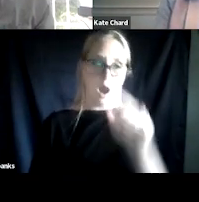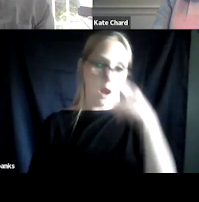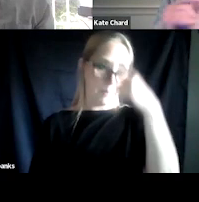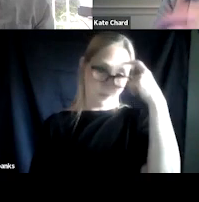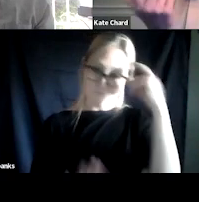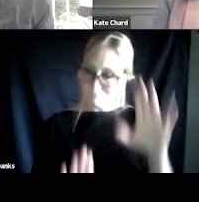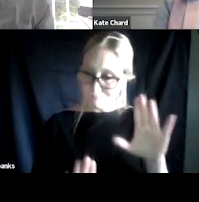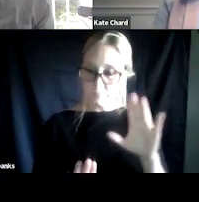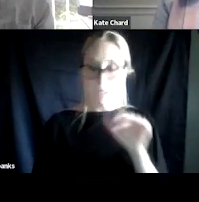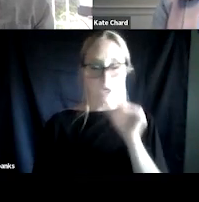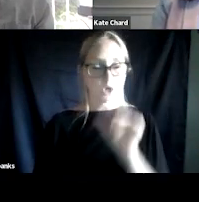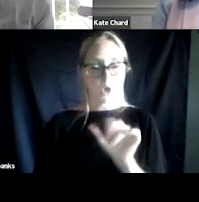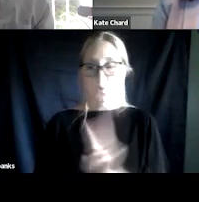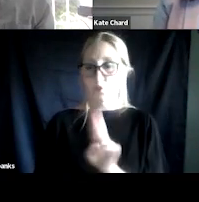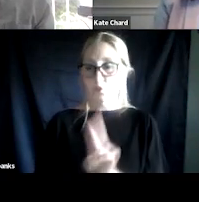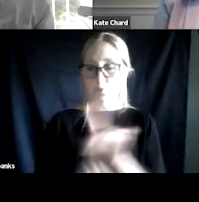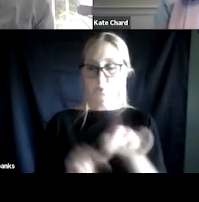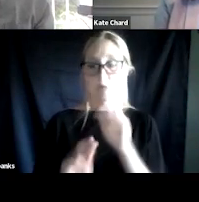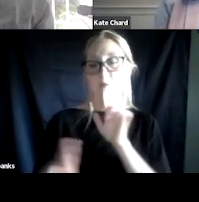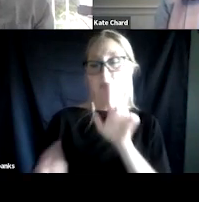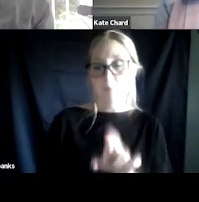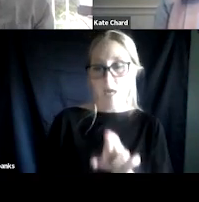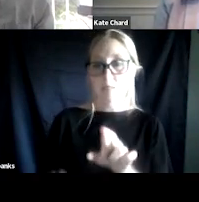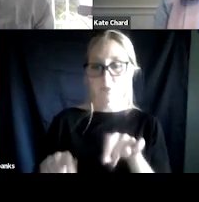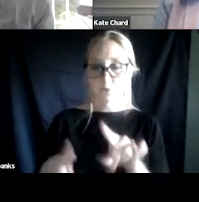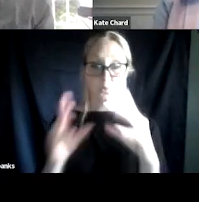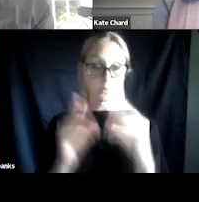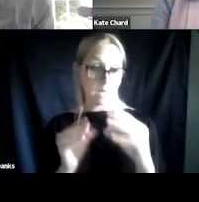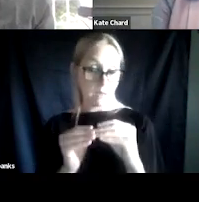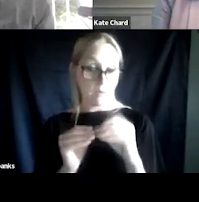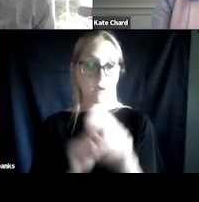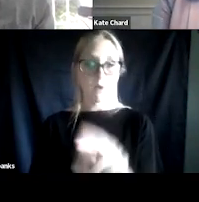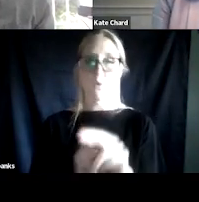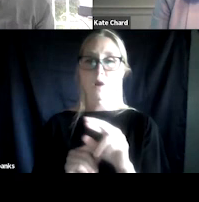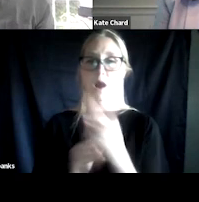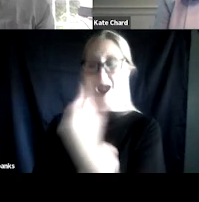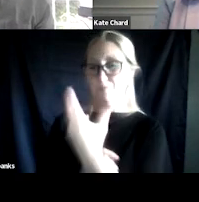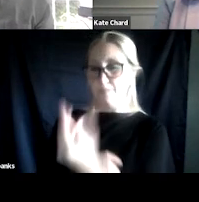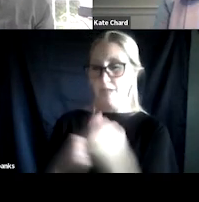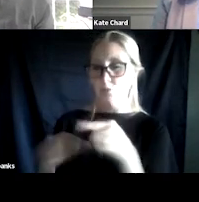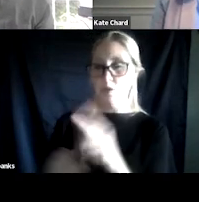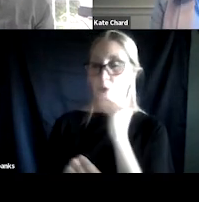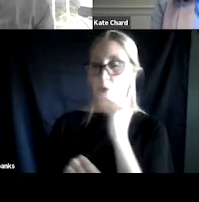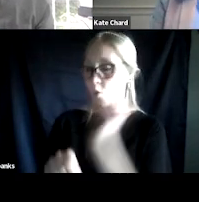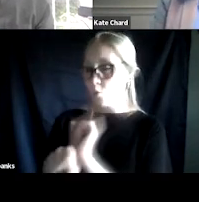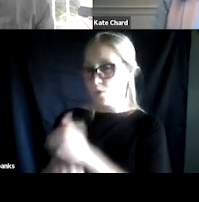or in response to doing homework outside of session, right? We can actually give a treatment rationale that explains